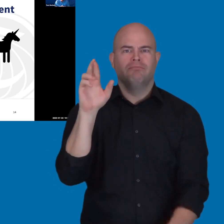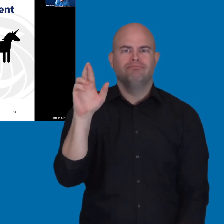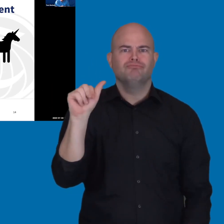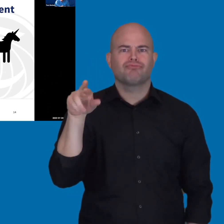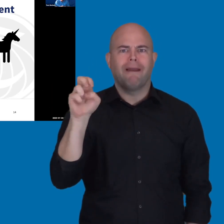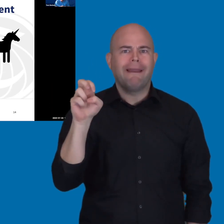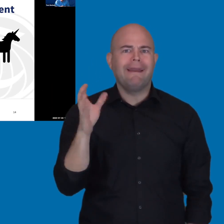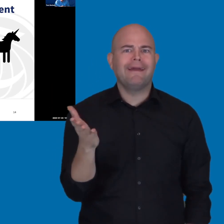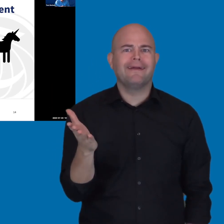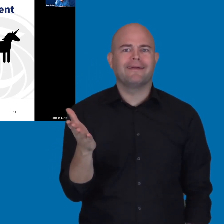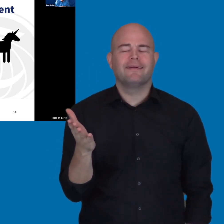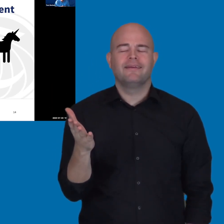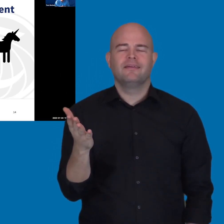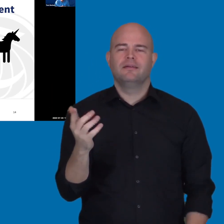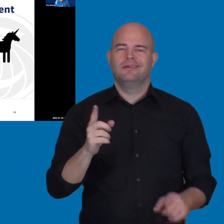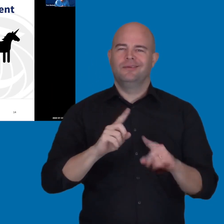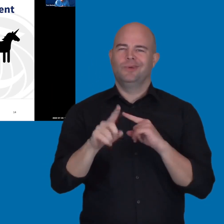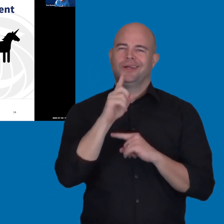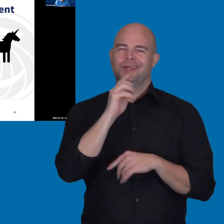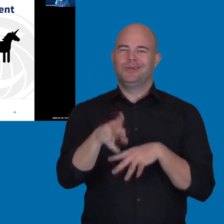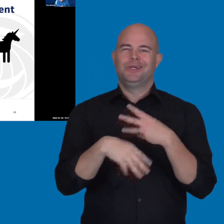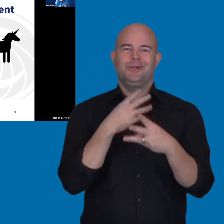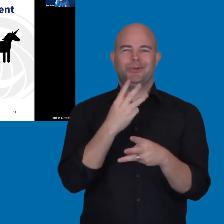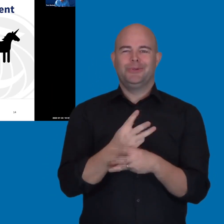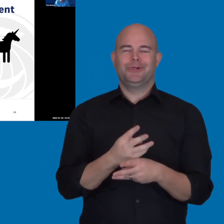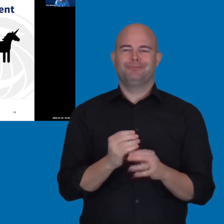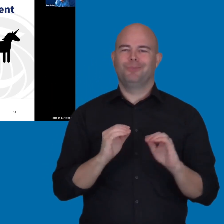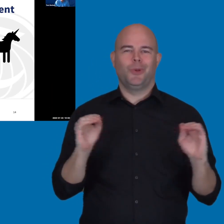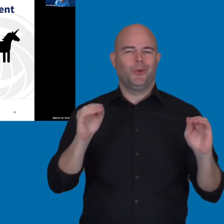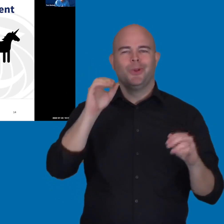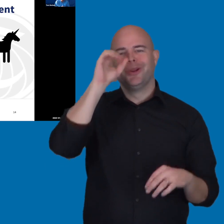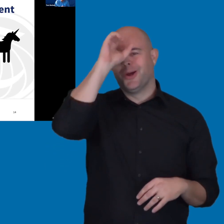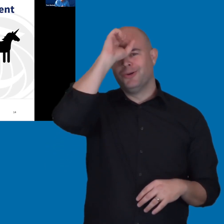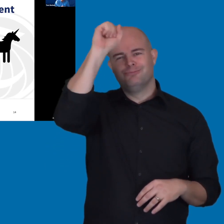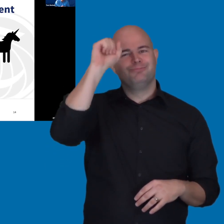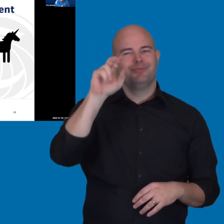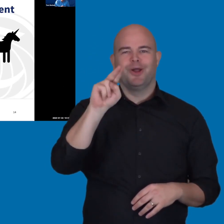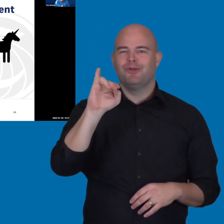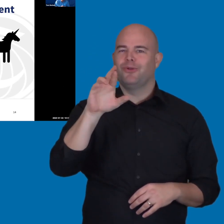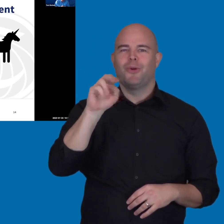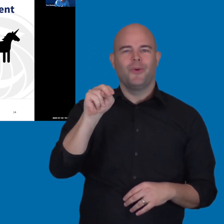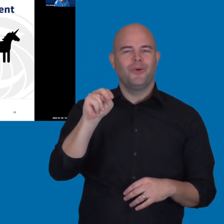in what we've seen is there's not many products out there that are fully accessible.